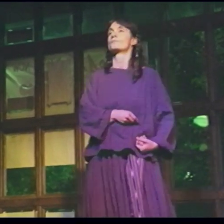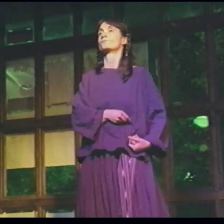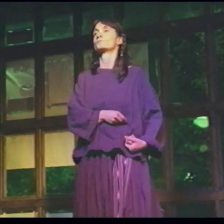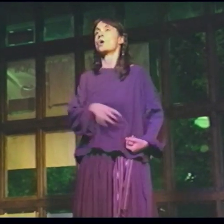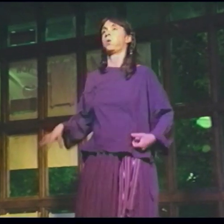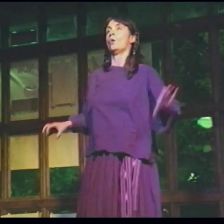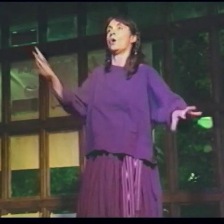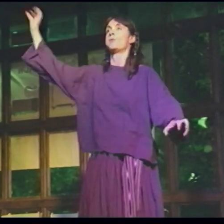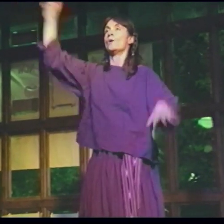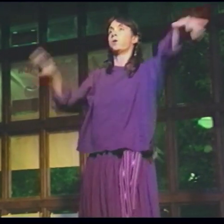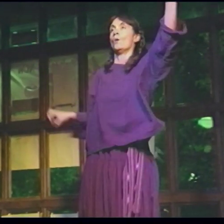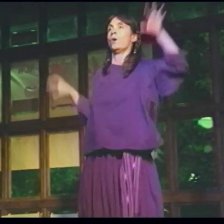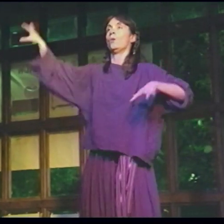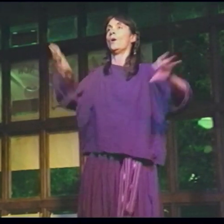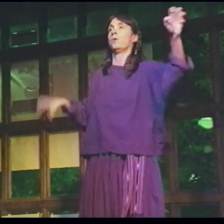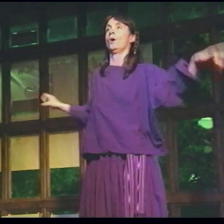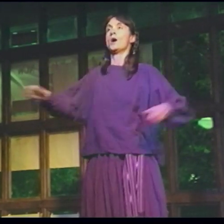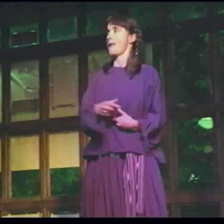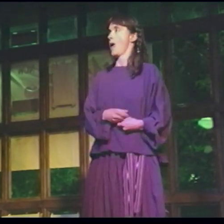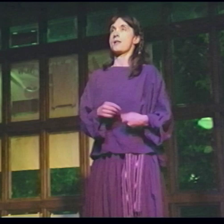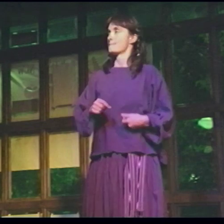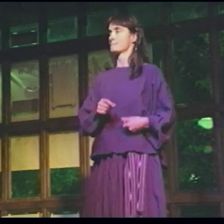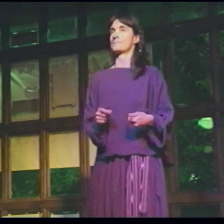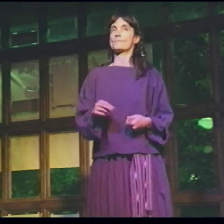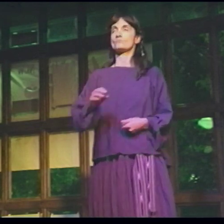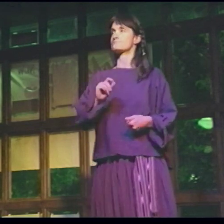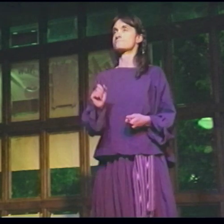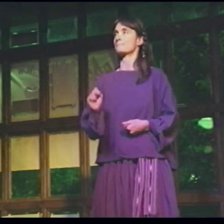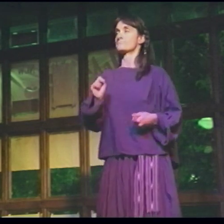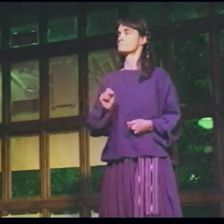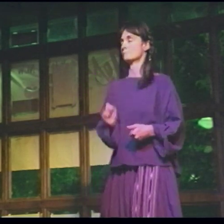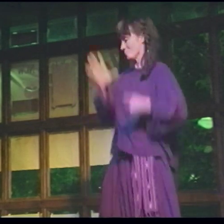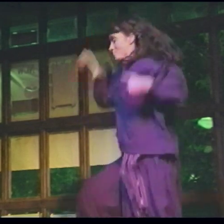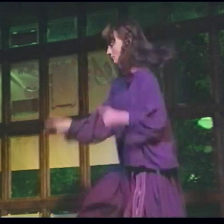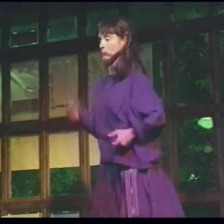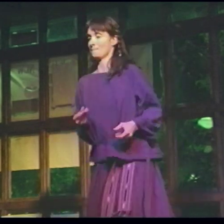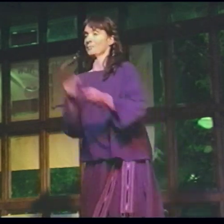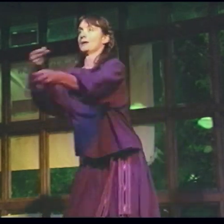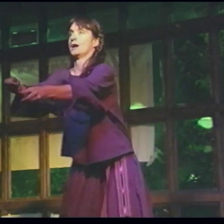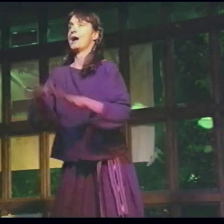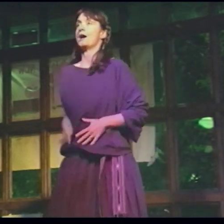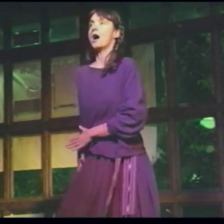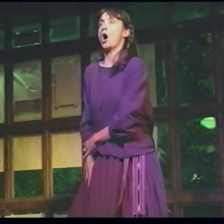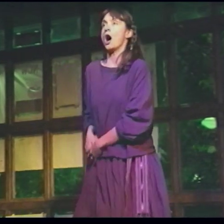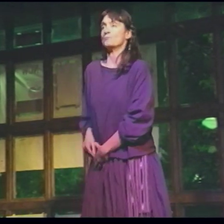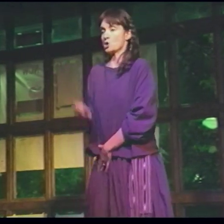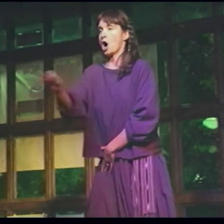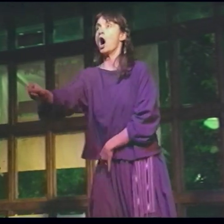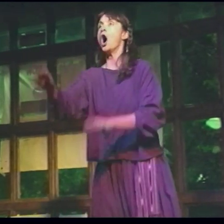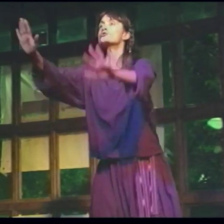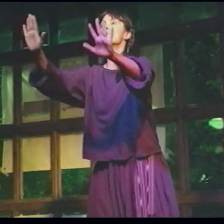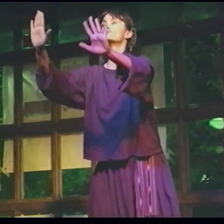Chocolate, chocolate, chocolate, chocolate! I couldn't resist anymore I grabbed a piece, set it on the counter